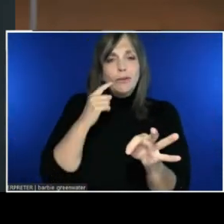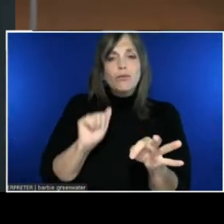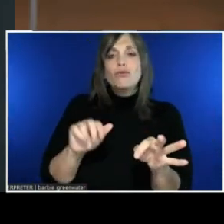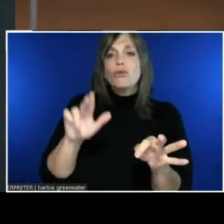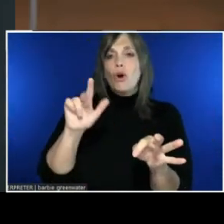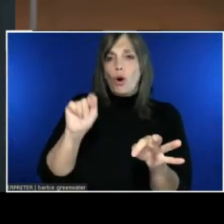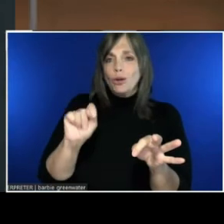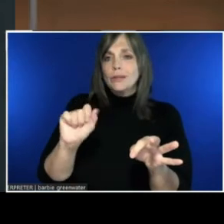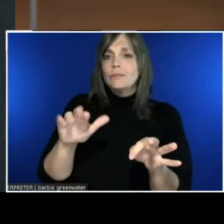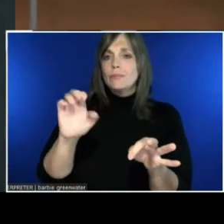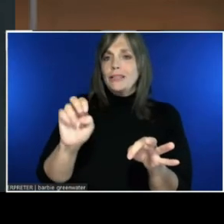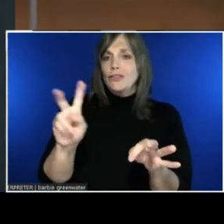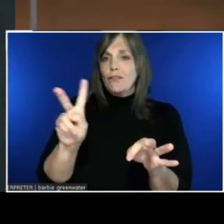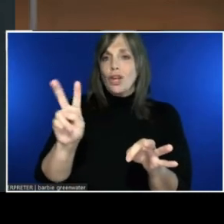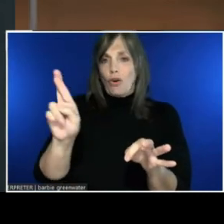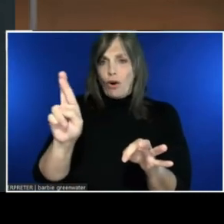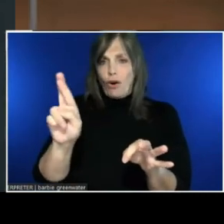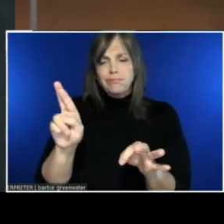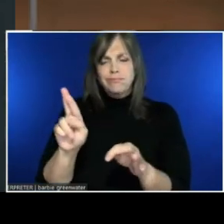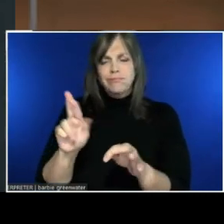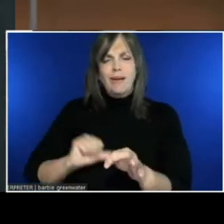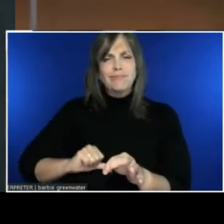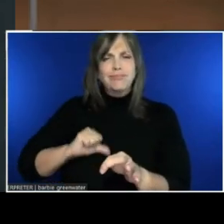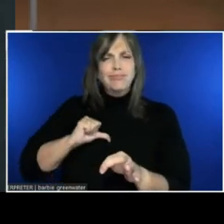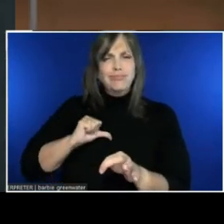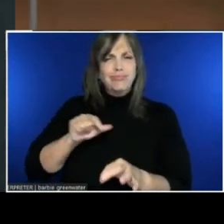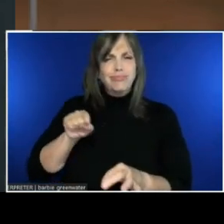And we're gonna get into the nitty-gritty of how this feature works.